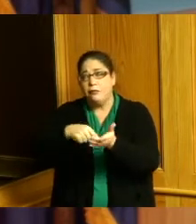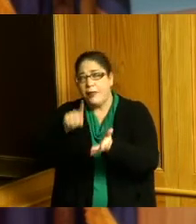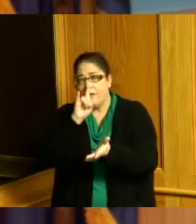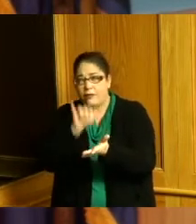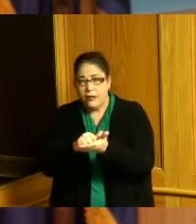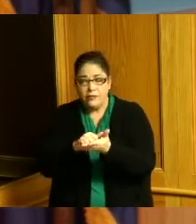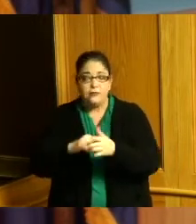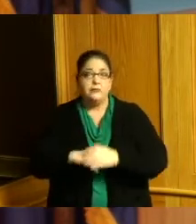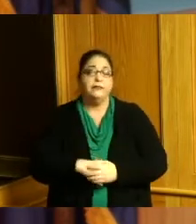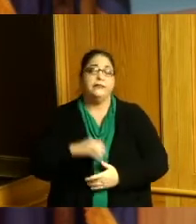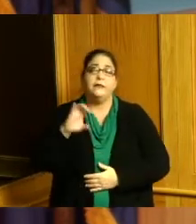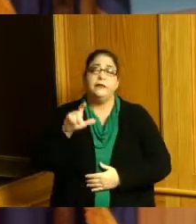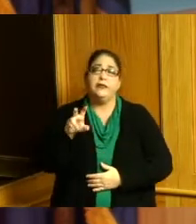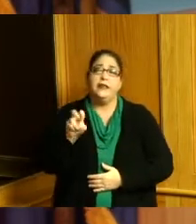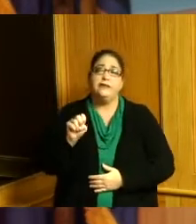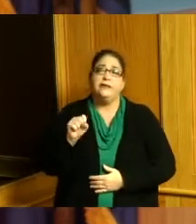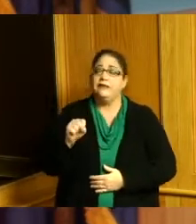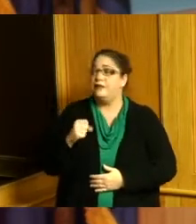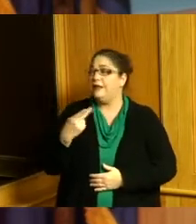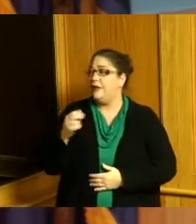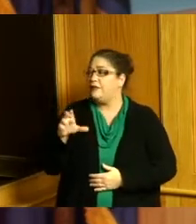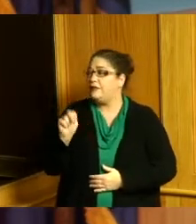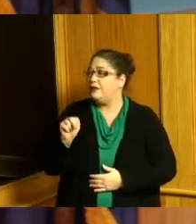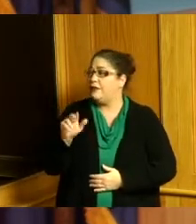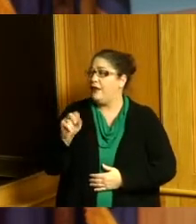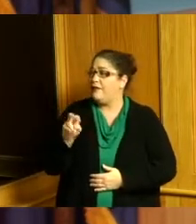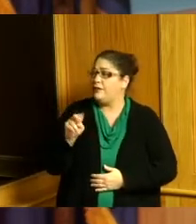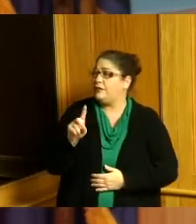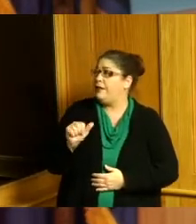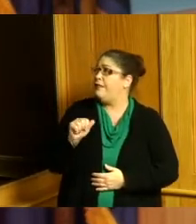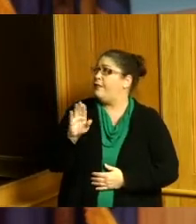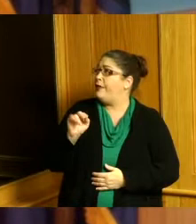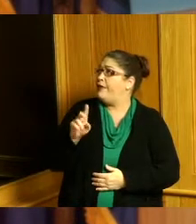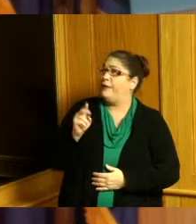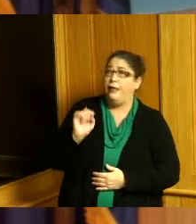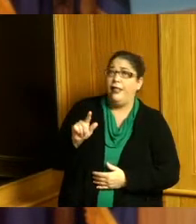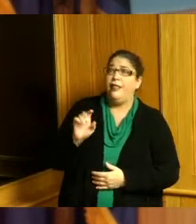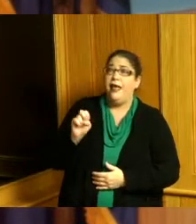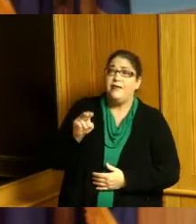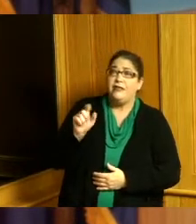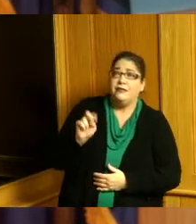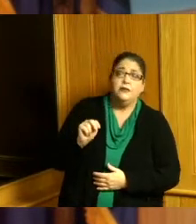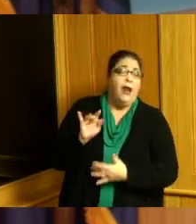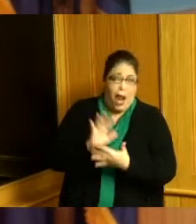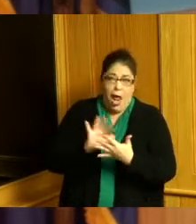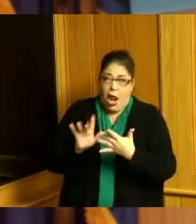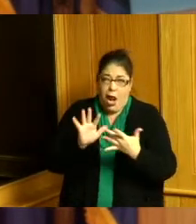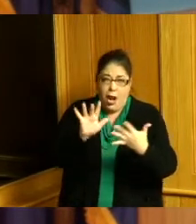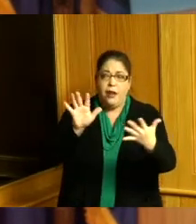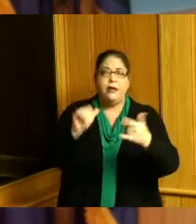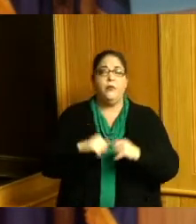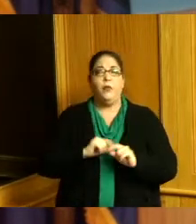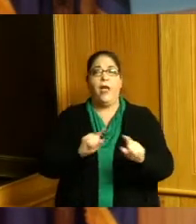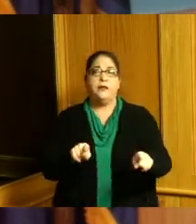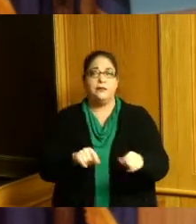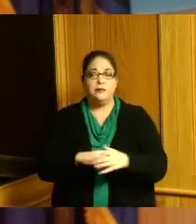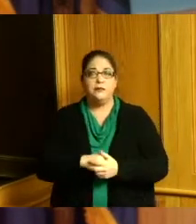Cleves to Harrison to Avondale Bond Hill Evanston you name it but this came out of what the people